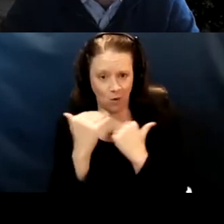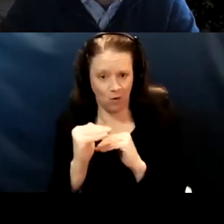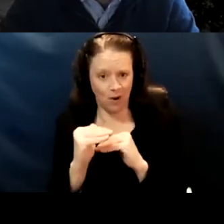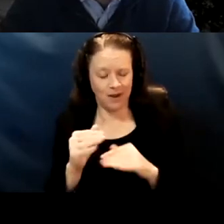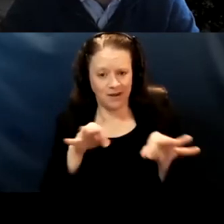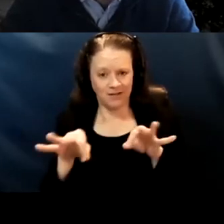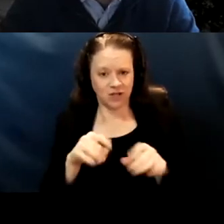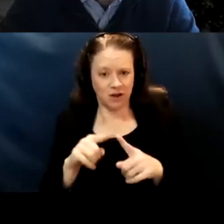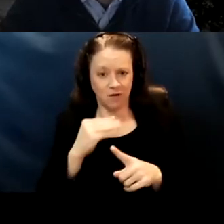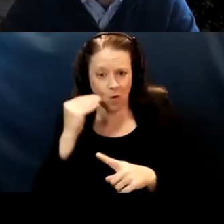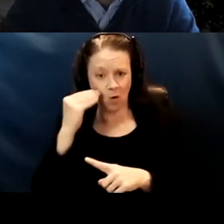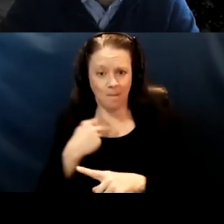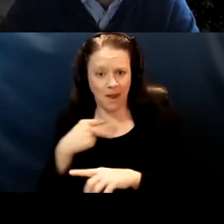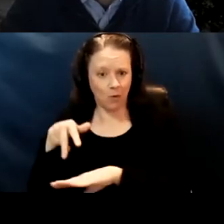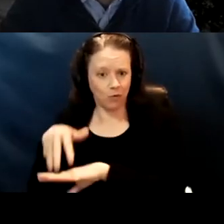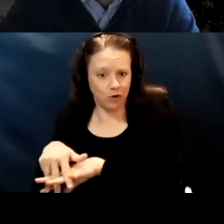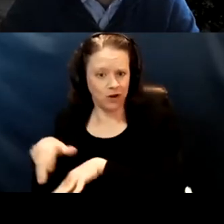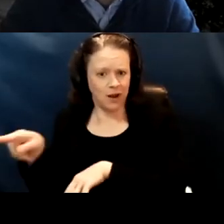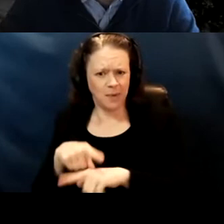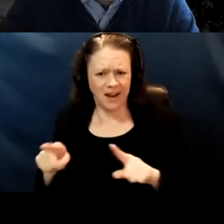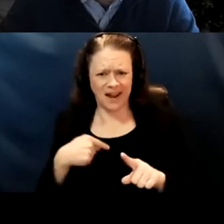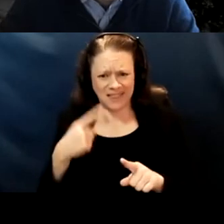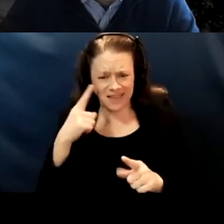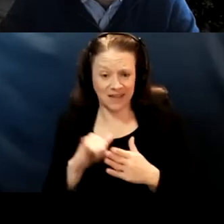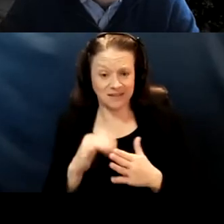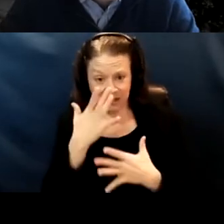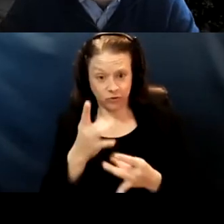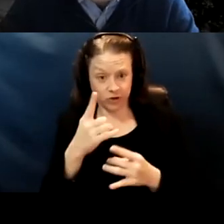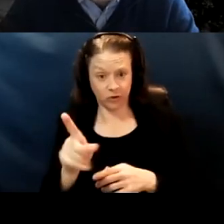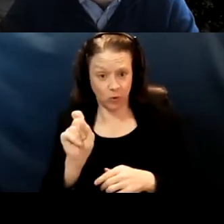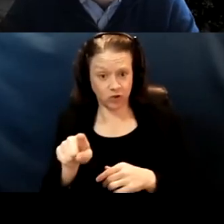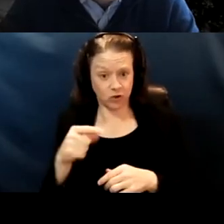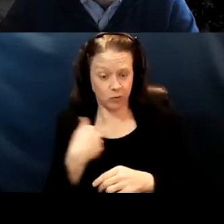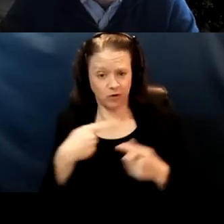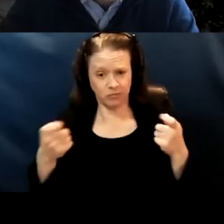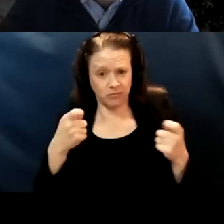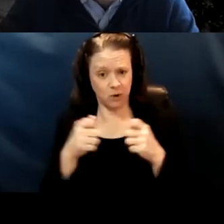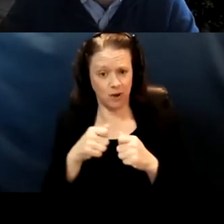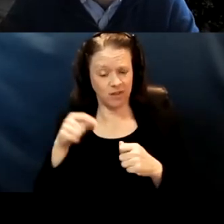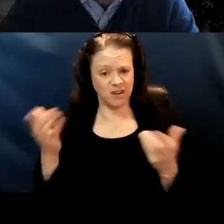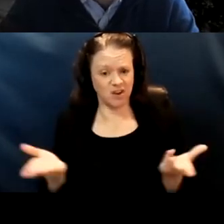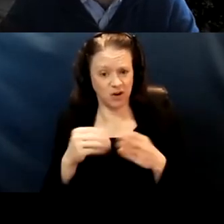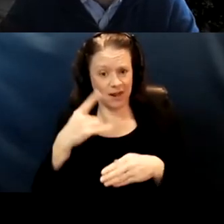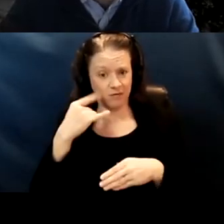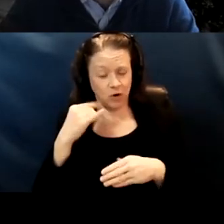but I think it's an interesting question that we're dealing with in California right now, and that the whole country is gonna be dealing with.